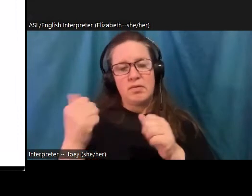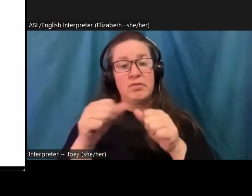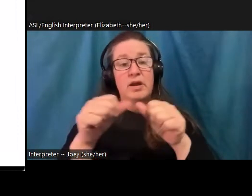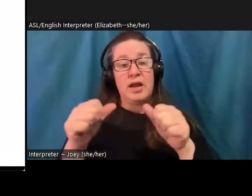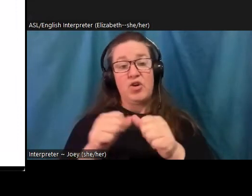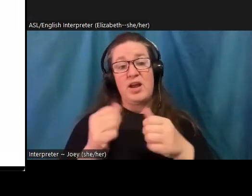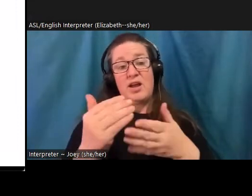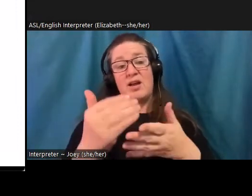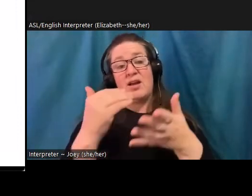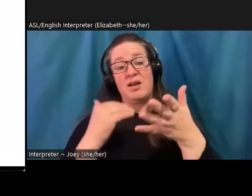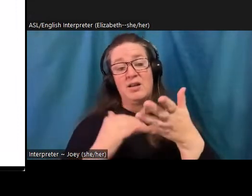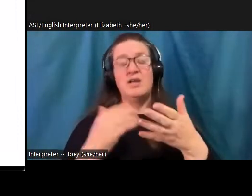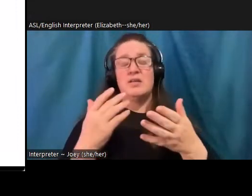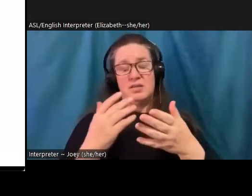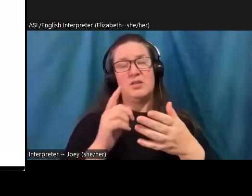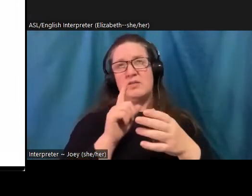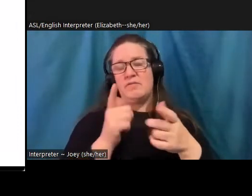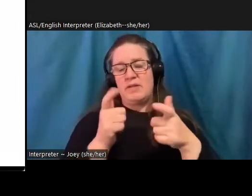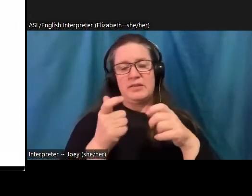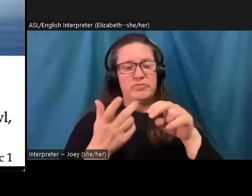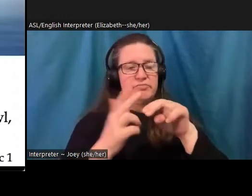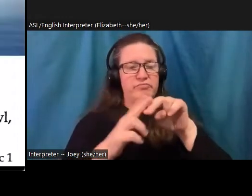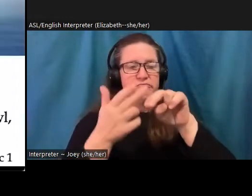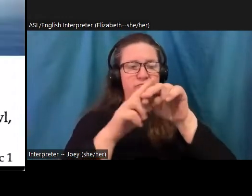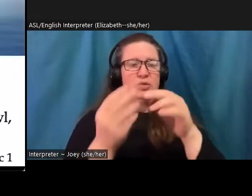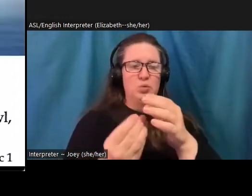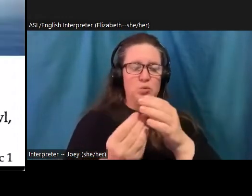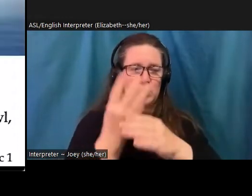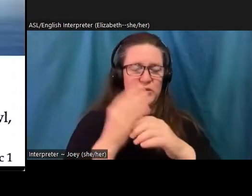has linked hotter temperatures to increased aggression. So on